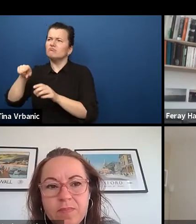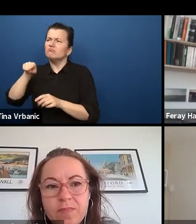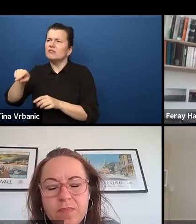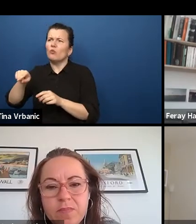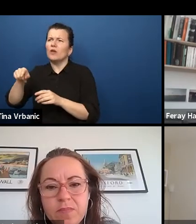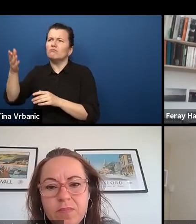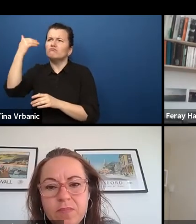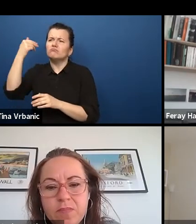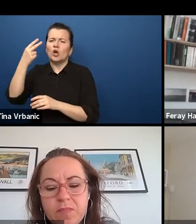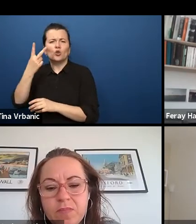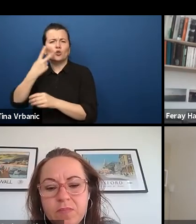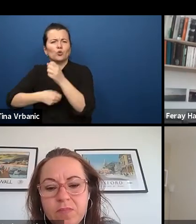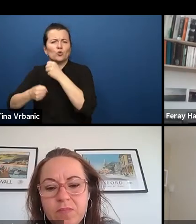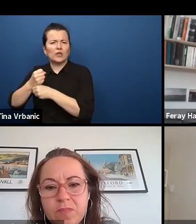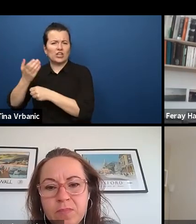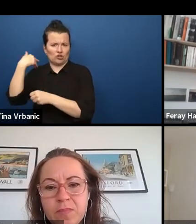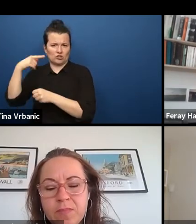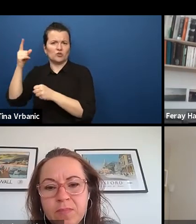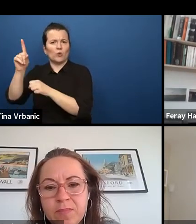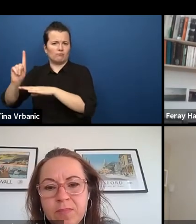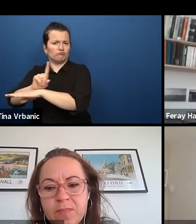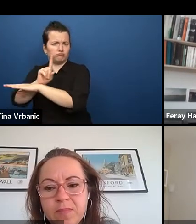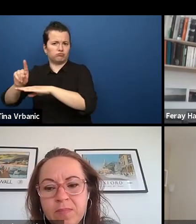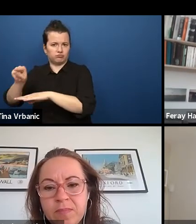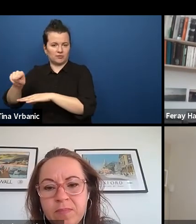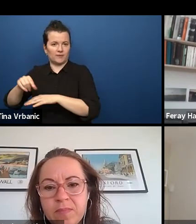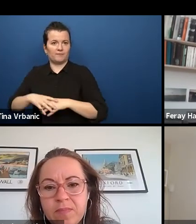And the poetry slam you heard in my mission statement